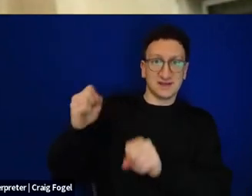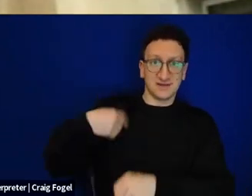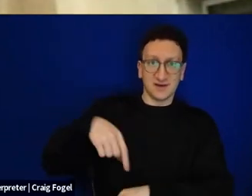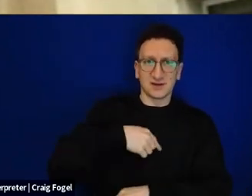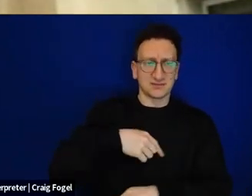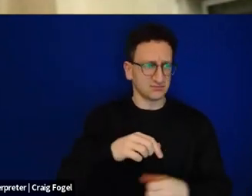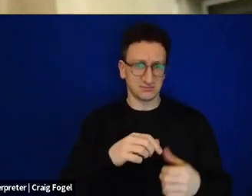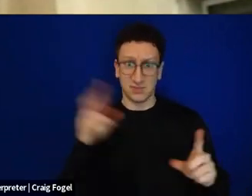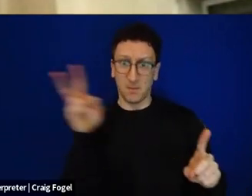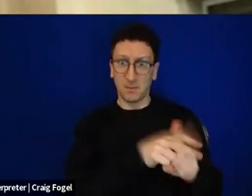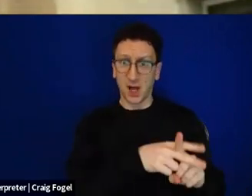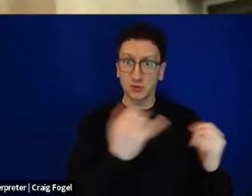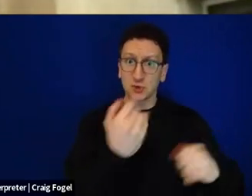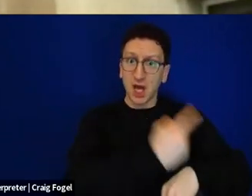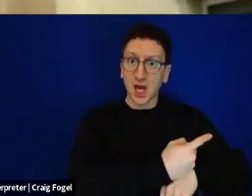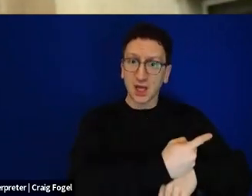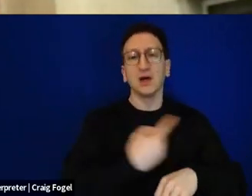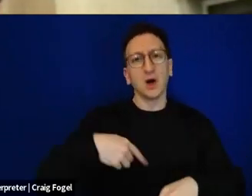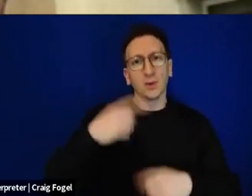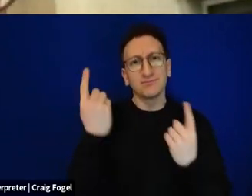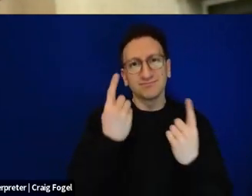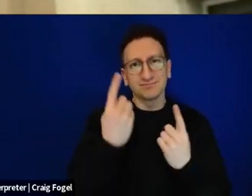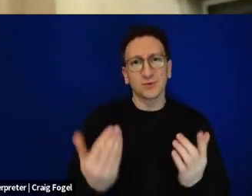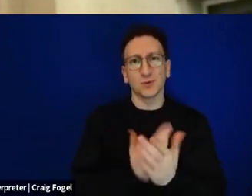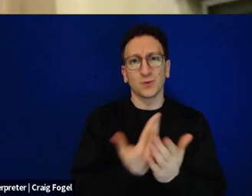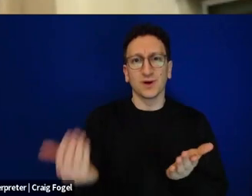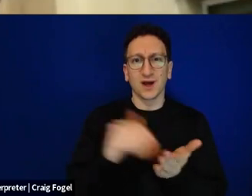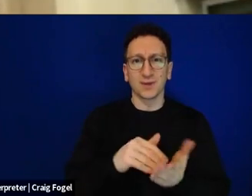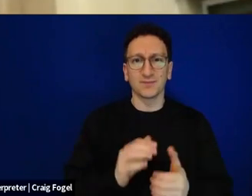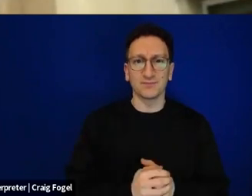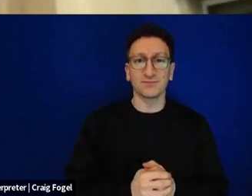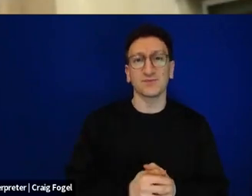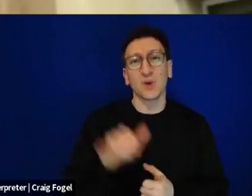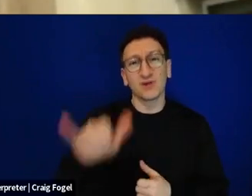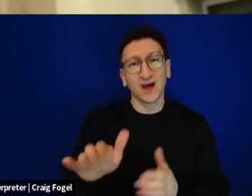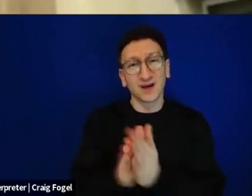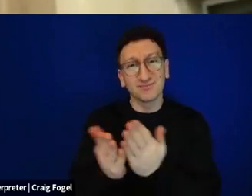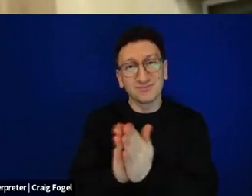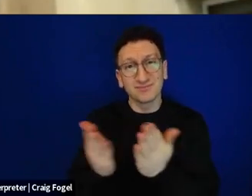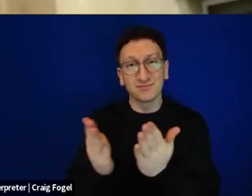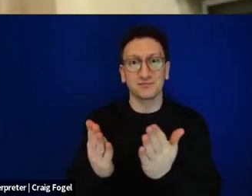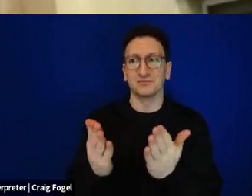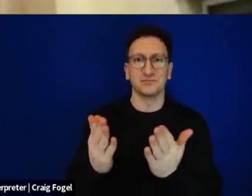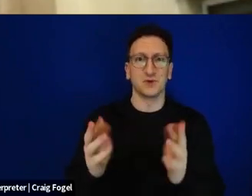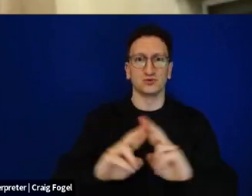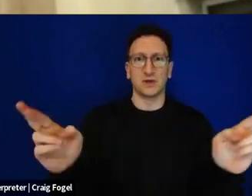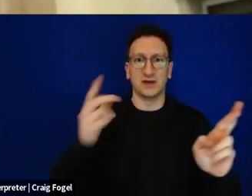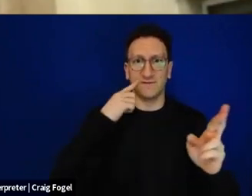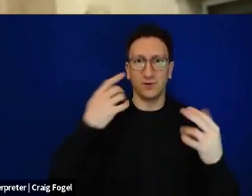relate to the now? How do we think about the future? The Haggadah that you have brought to the world in the past and now updated for this year is really an example of that.